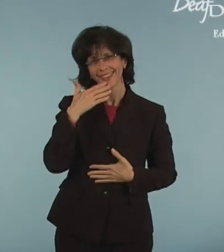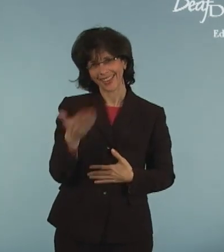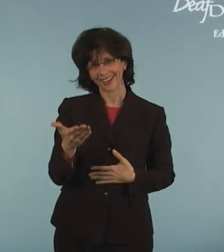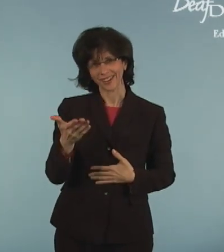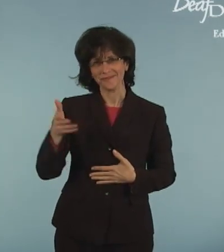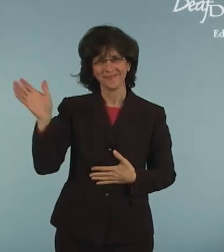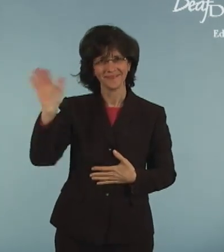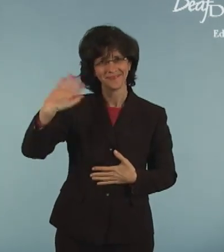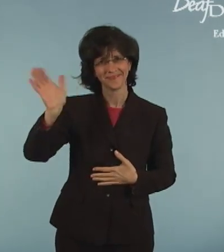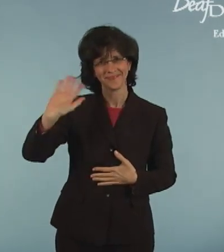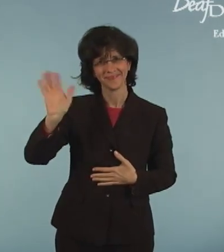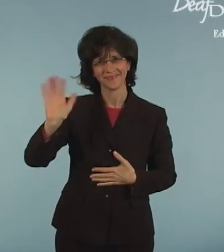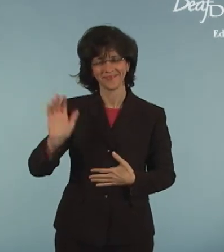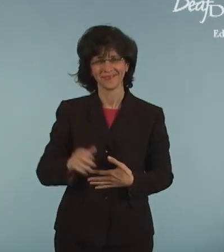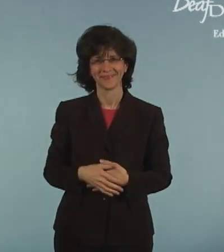Thank you!